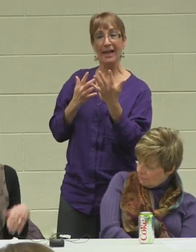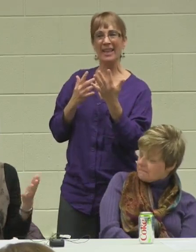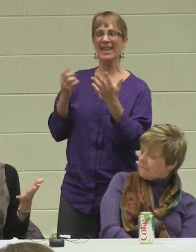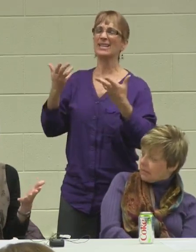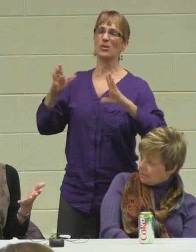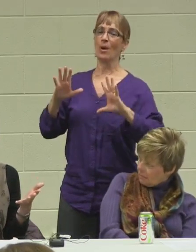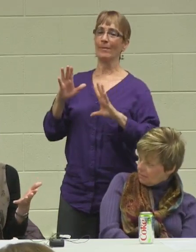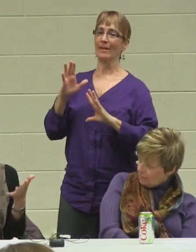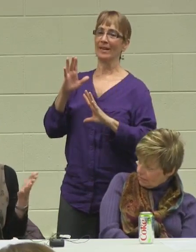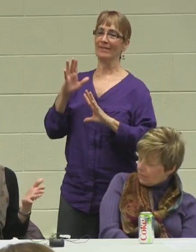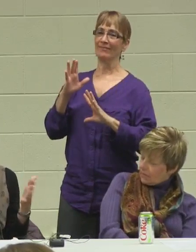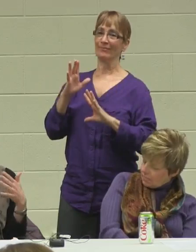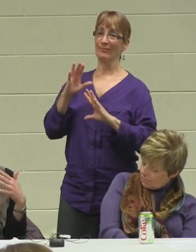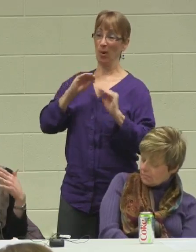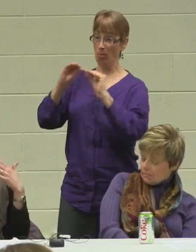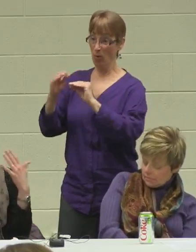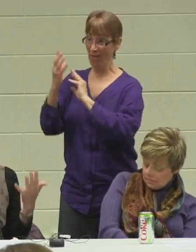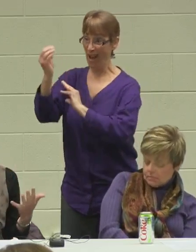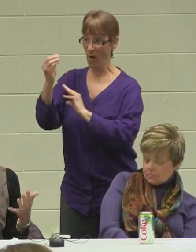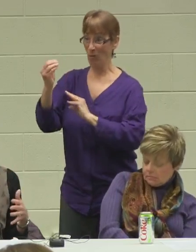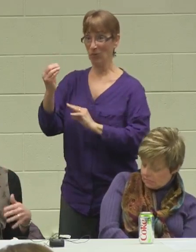Right now it's just about loneliness. It's not about whether or not he's able to cook